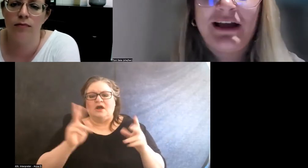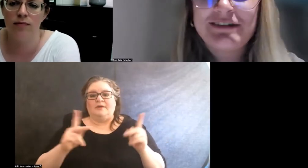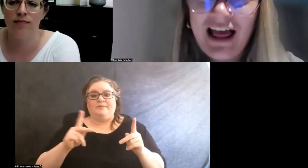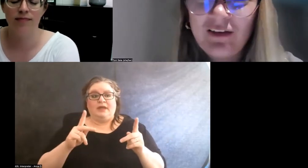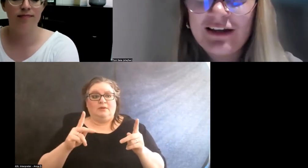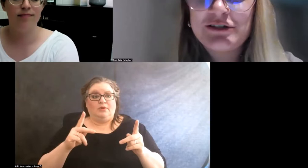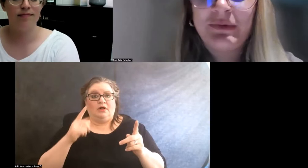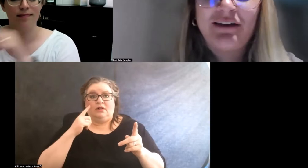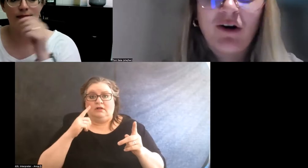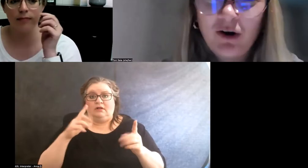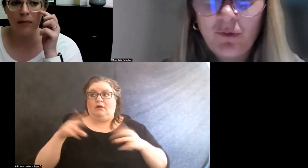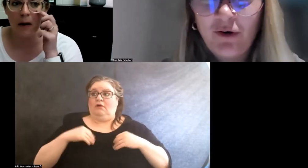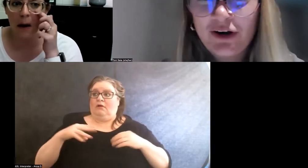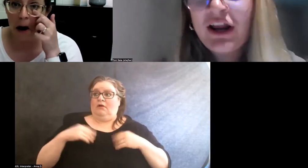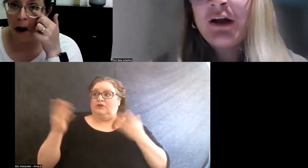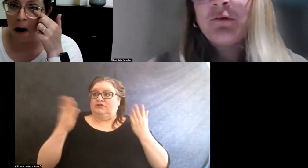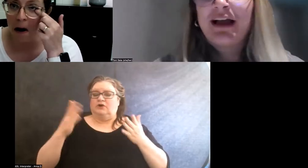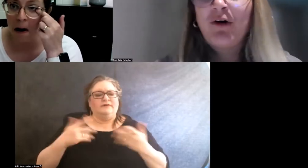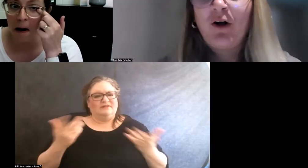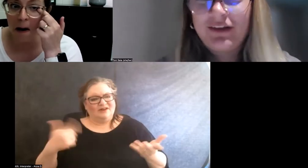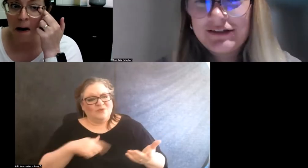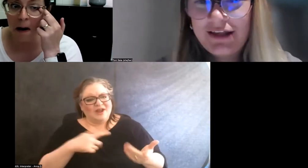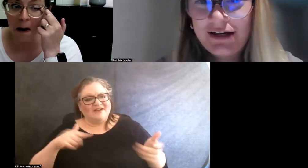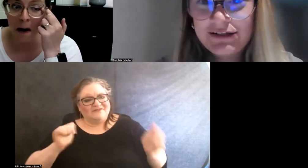we have talents, we have artwork, we have all these things.